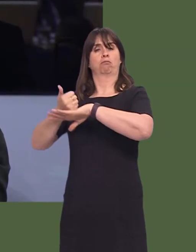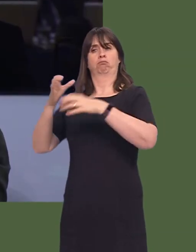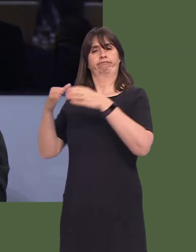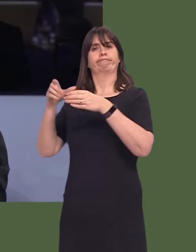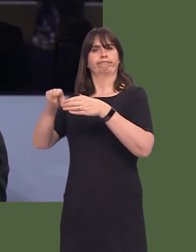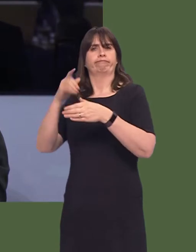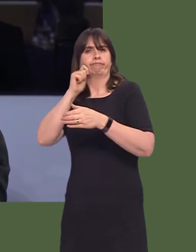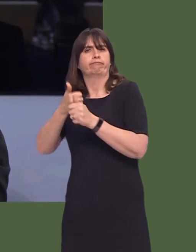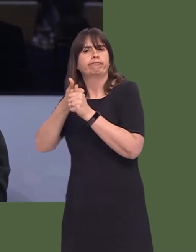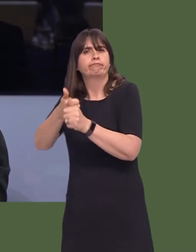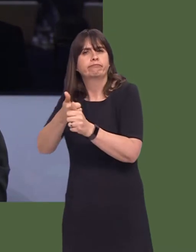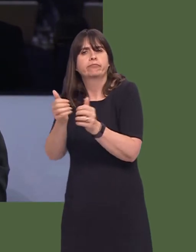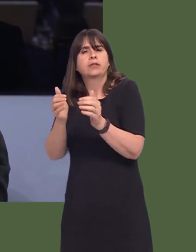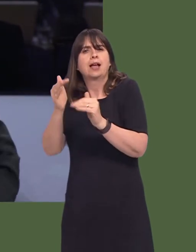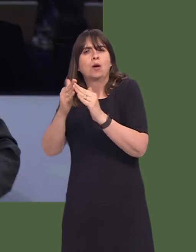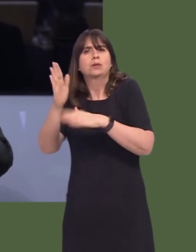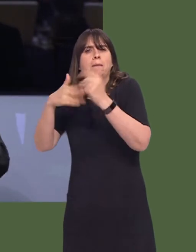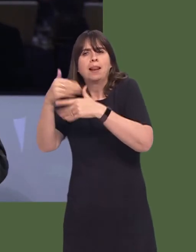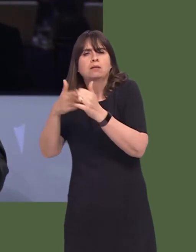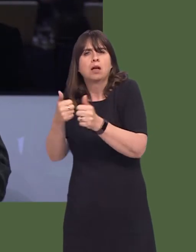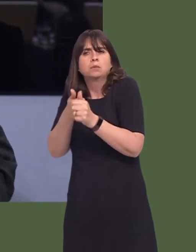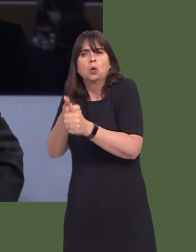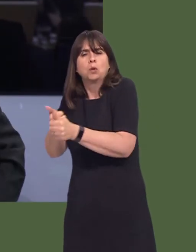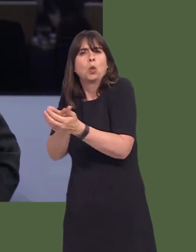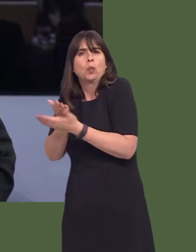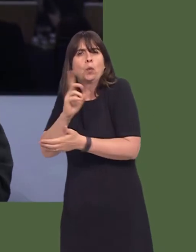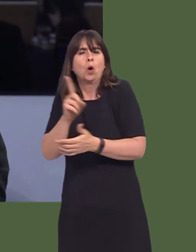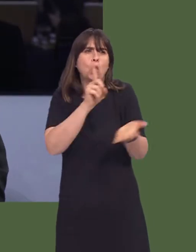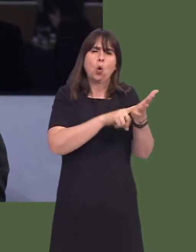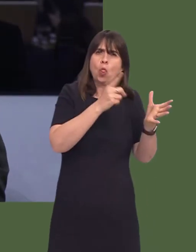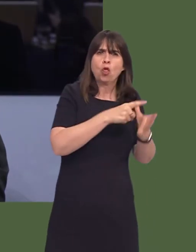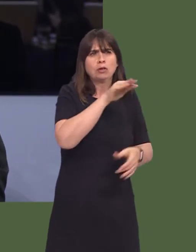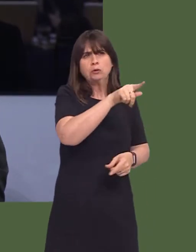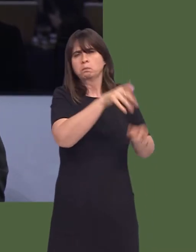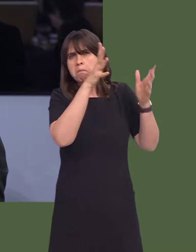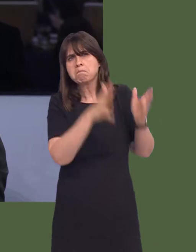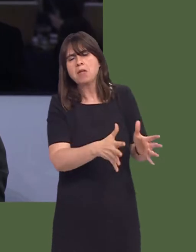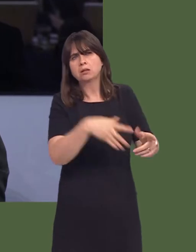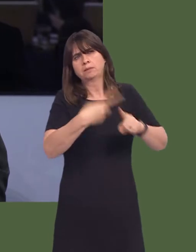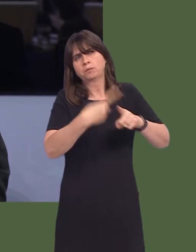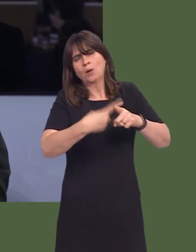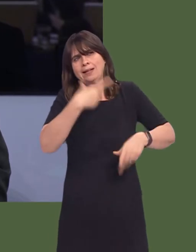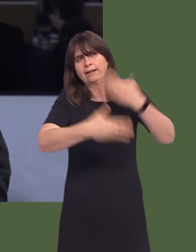medium-sized house builders by forcing local authorities to speed up progress on delivering